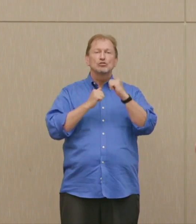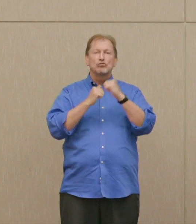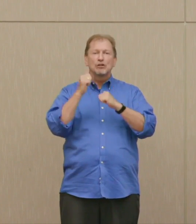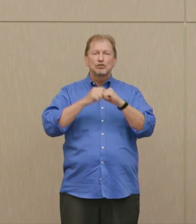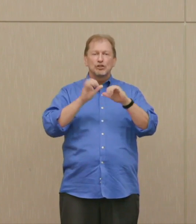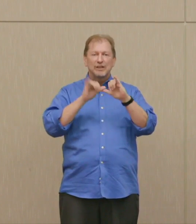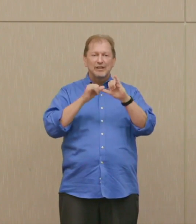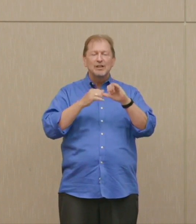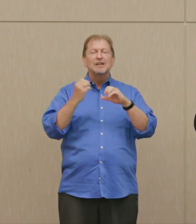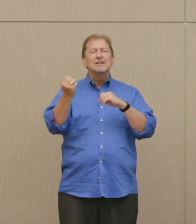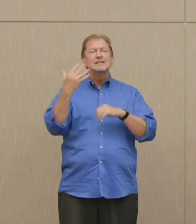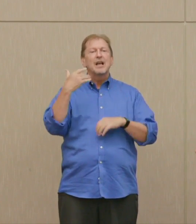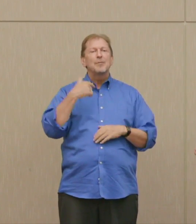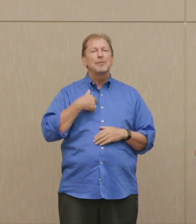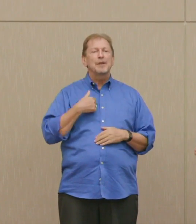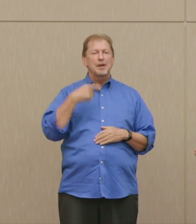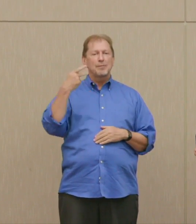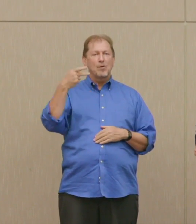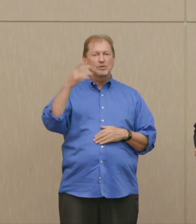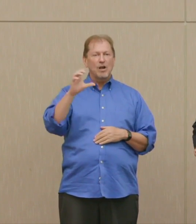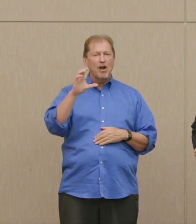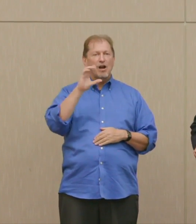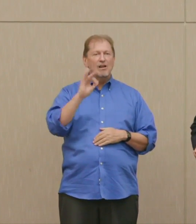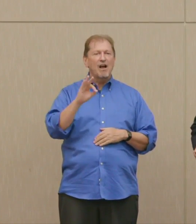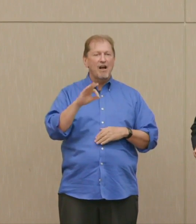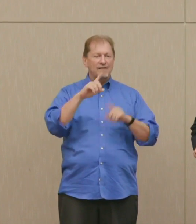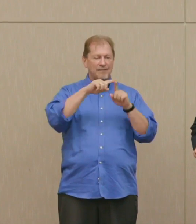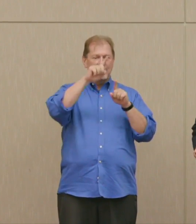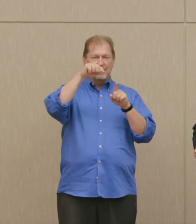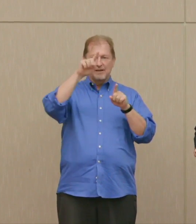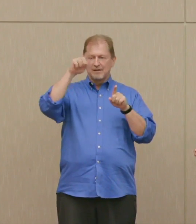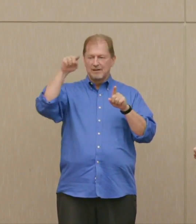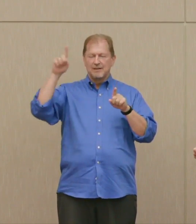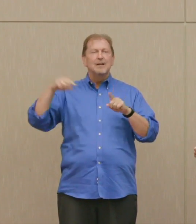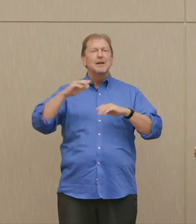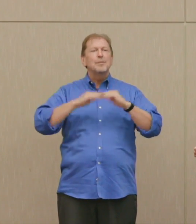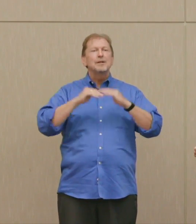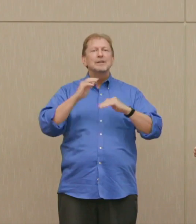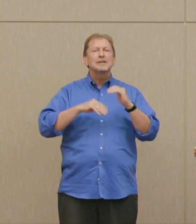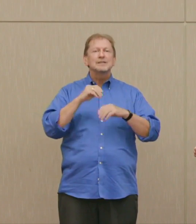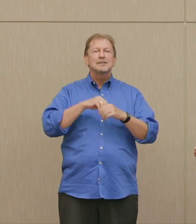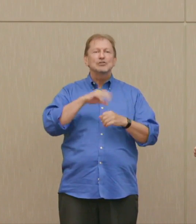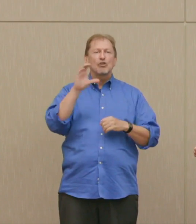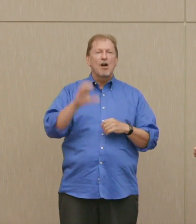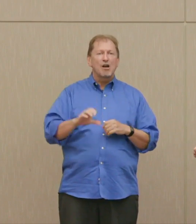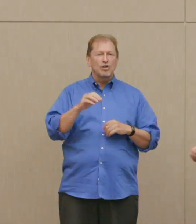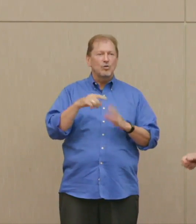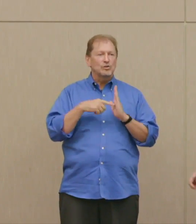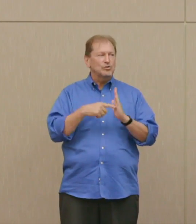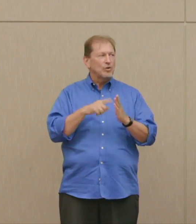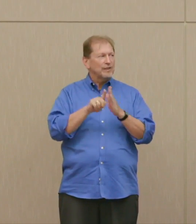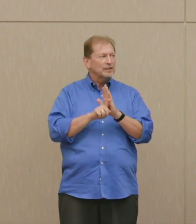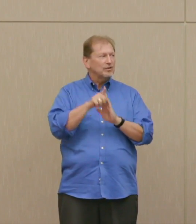and X over all the buildings he'd worked on, all the top highest buildings, he was very proud of. He worked for Holabird & Root.